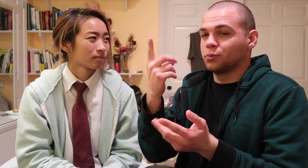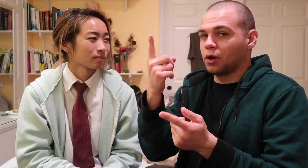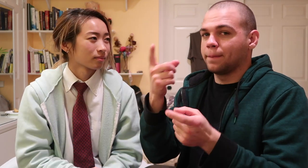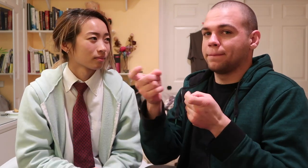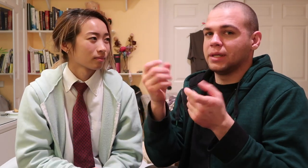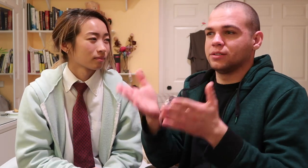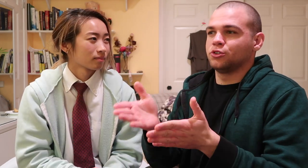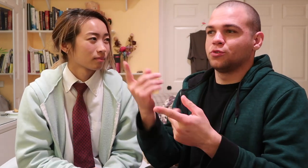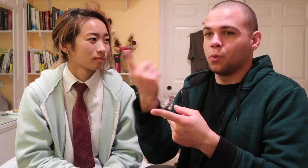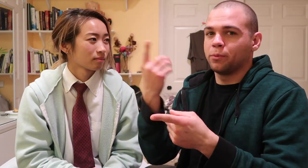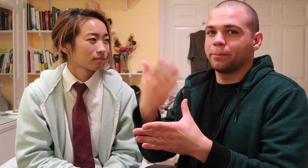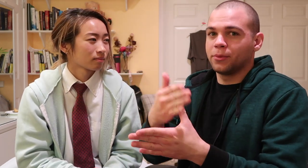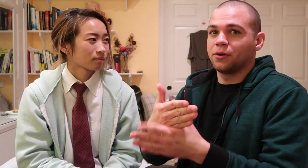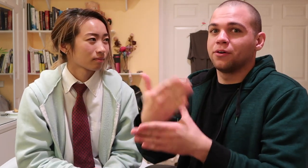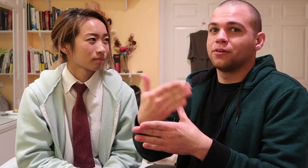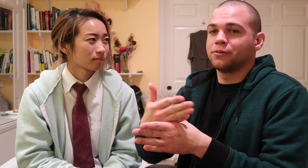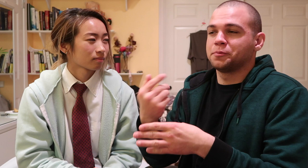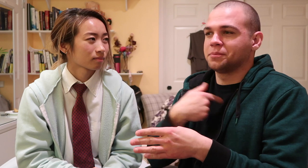one manager who always bothered me